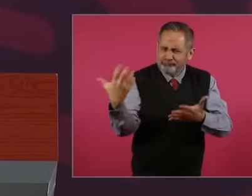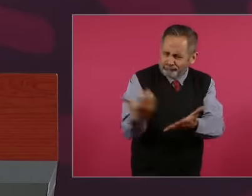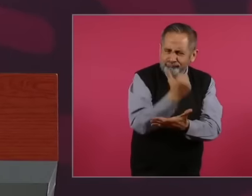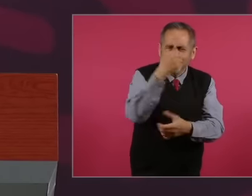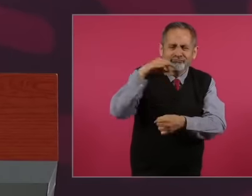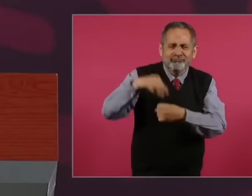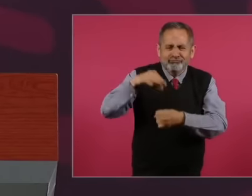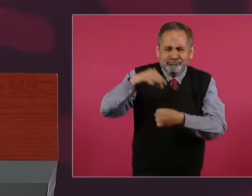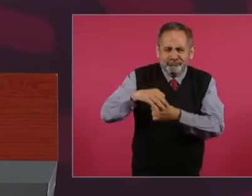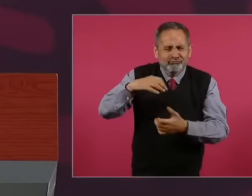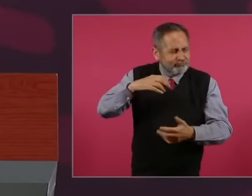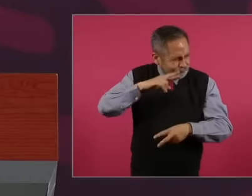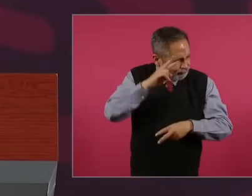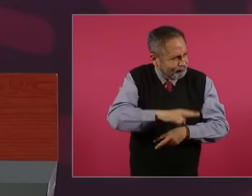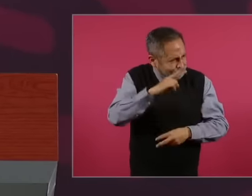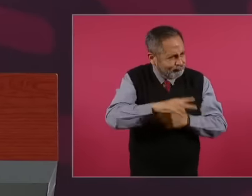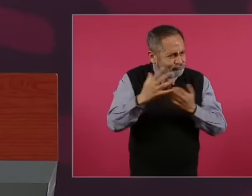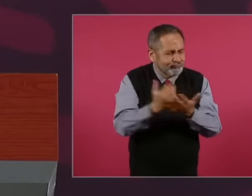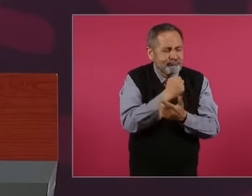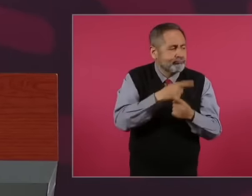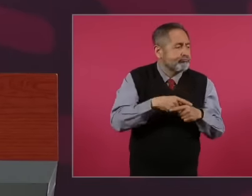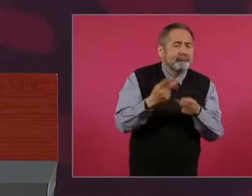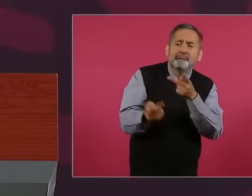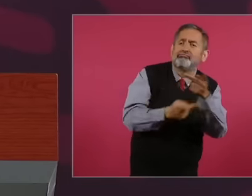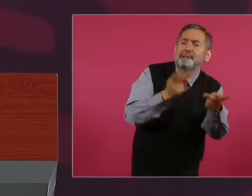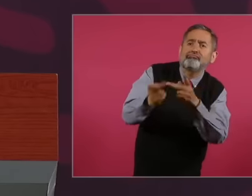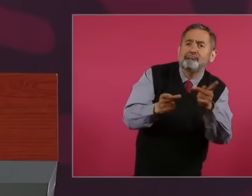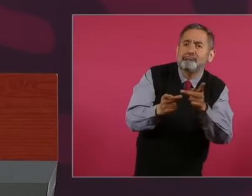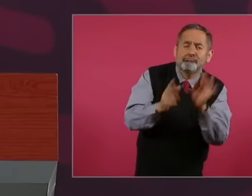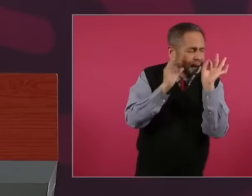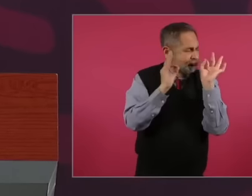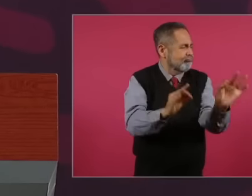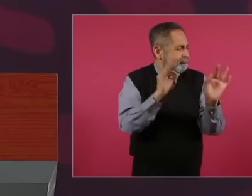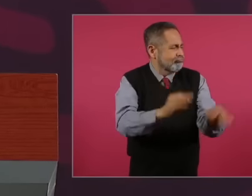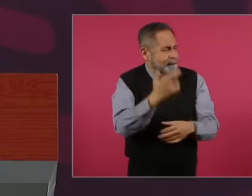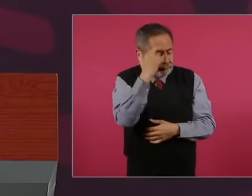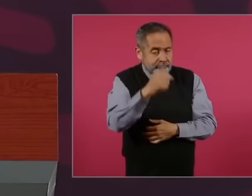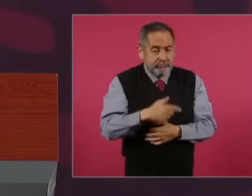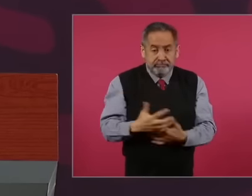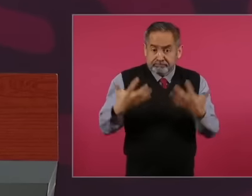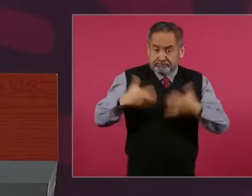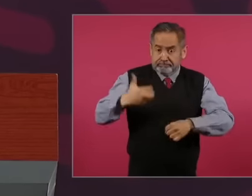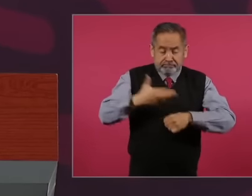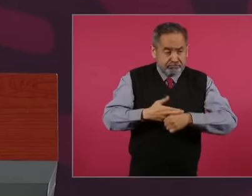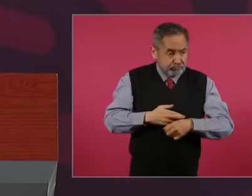lady was going to earn